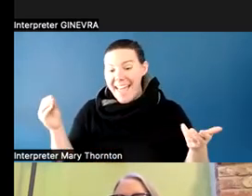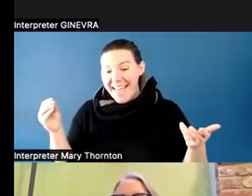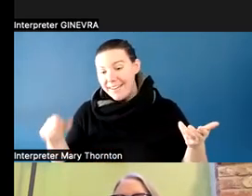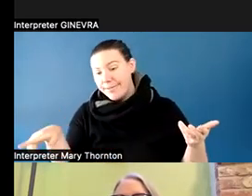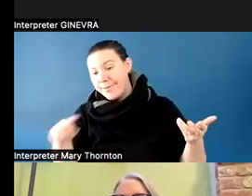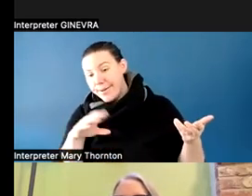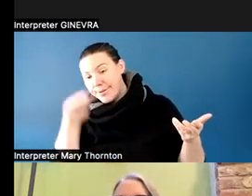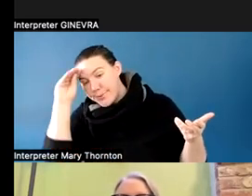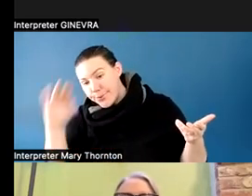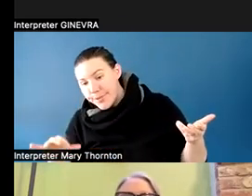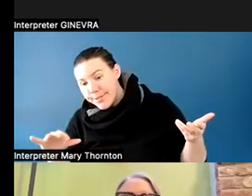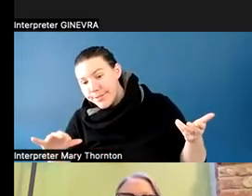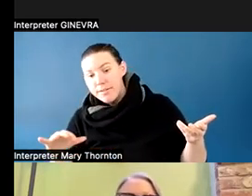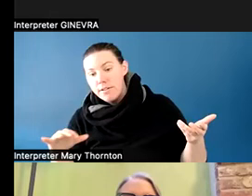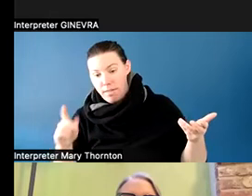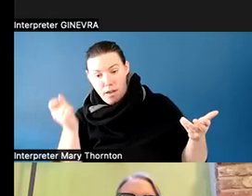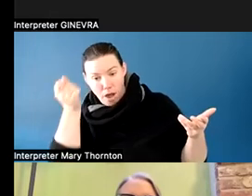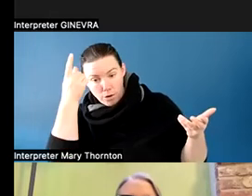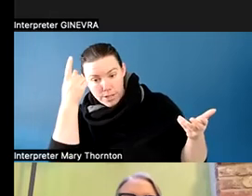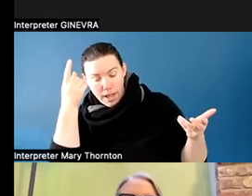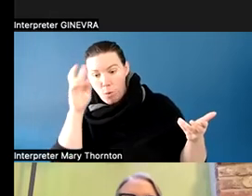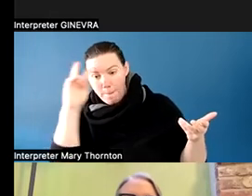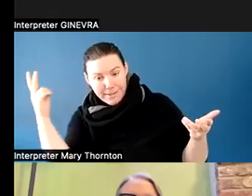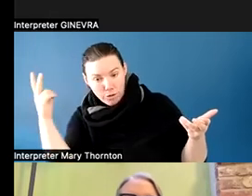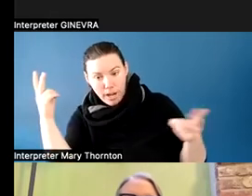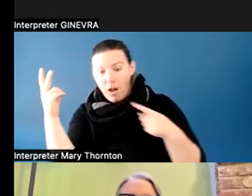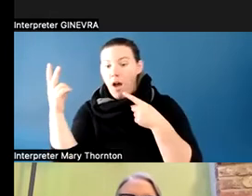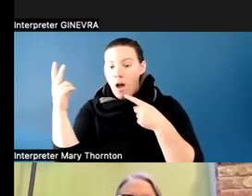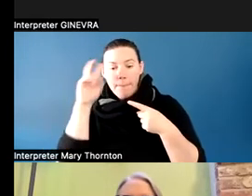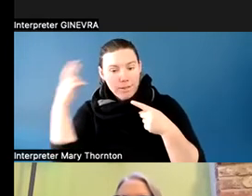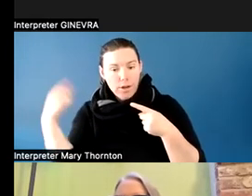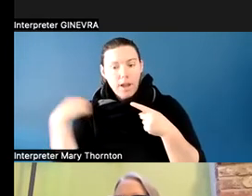we can clear those up rather soon. Next slide Tami.